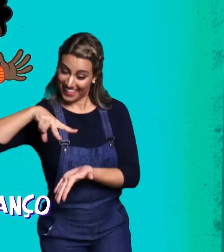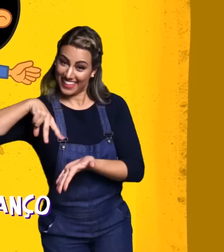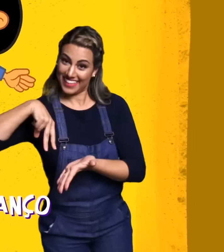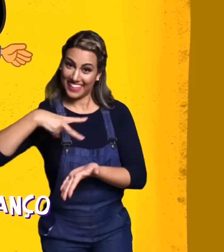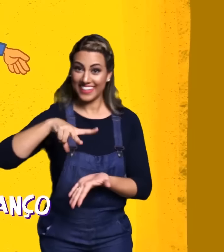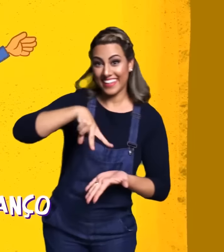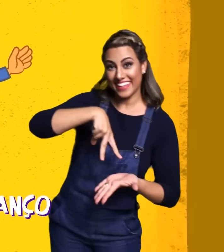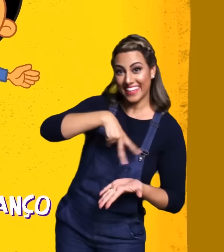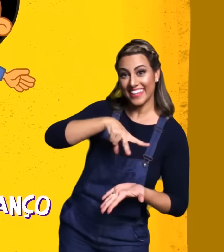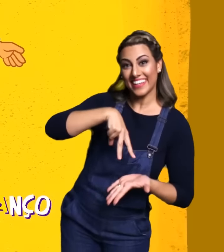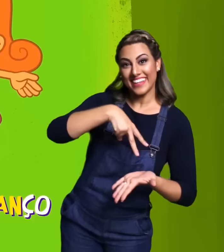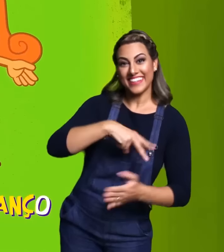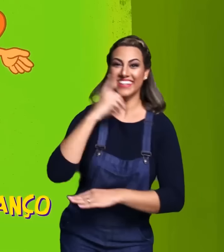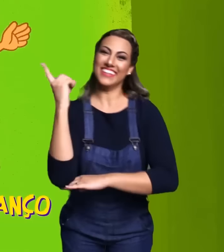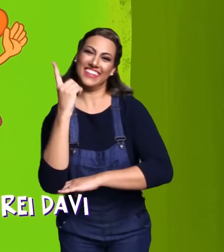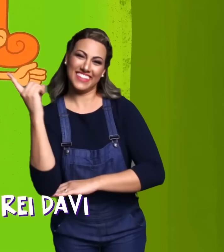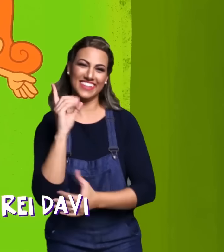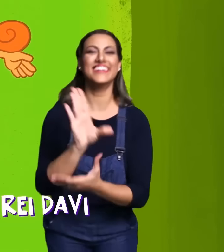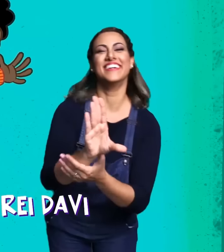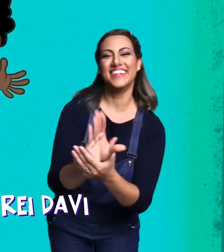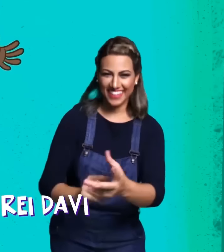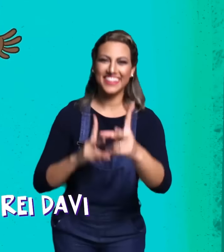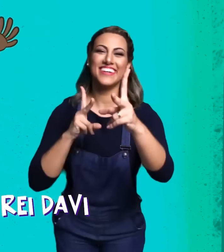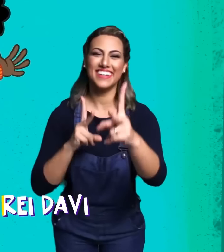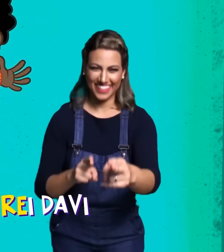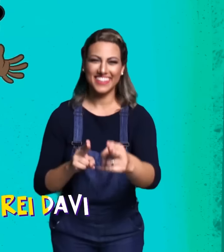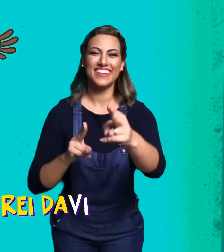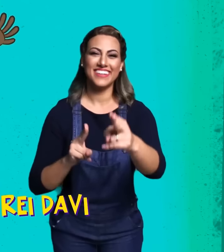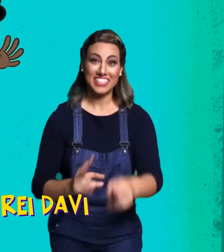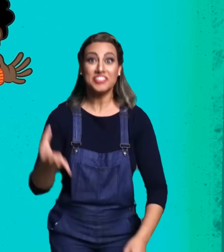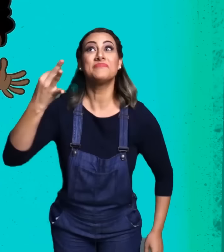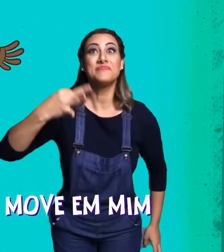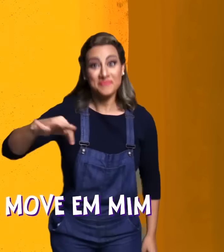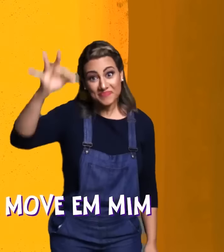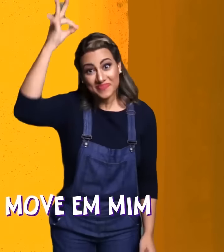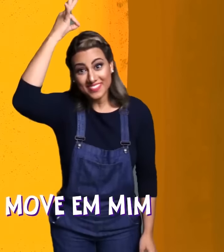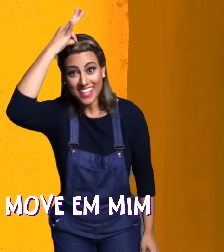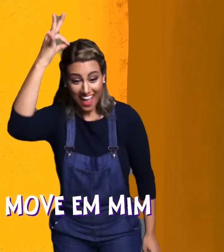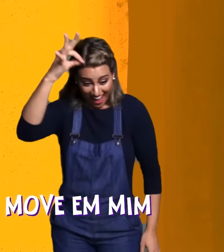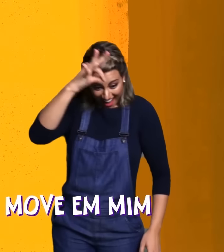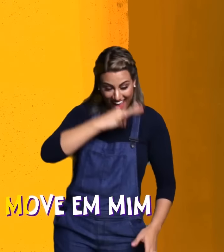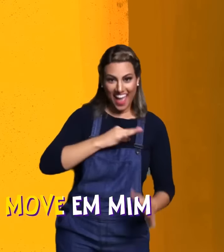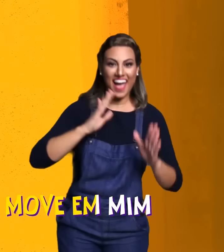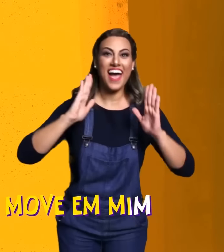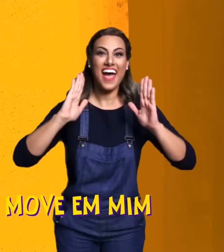I DANCE, I DANCE I DANCE LIKE KING DAVID IF THE SPIRIT OF GOD MOVES IN ME